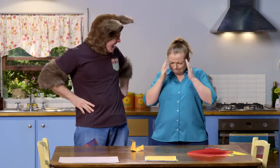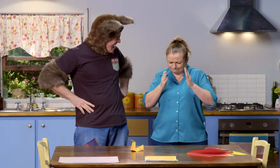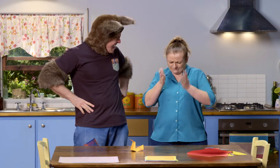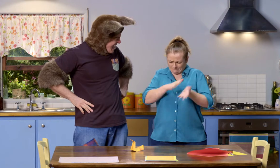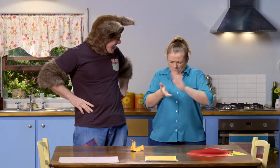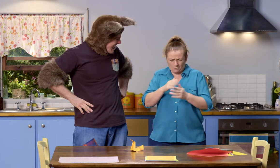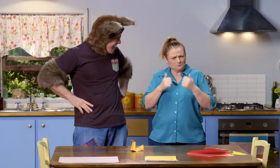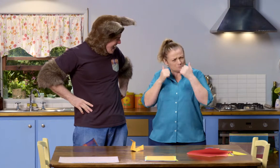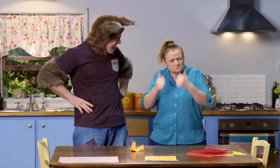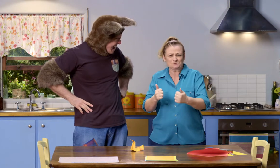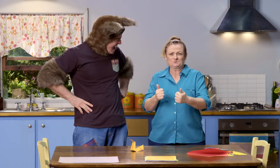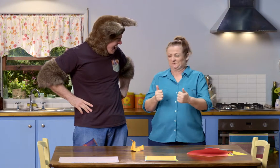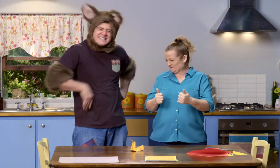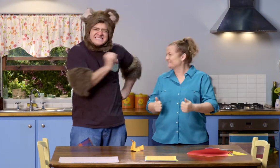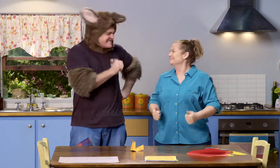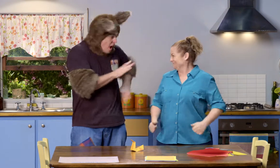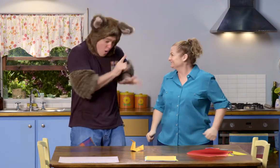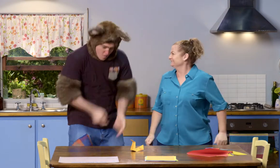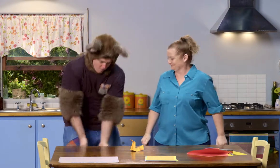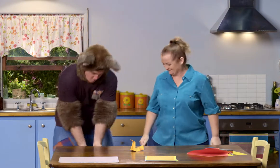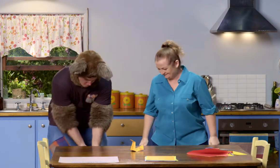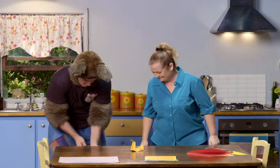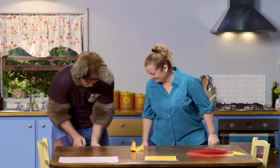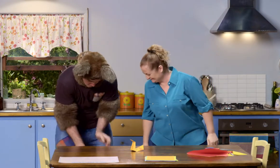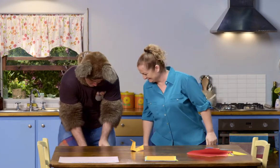Yes. You were really concentrating on your folding. Yeah. Ooh!